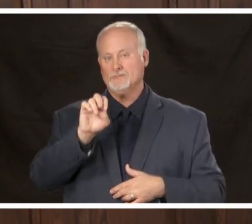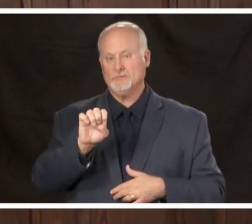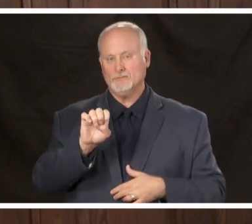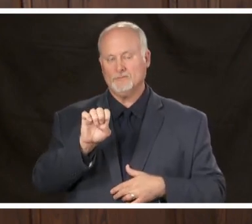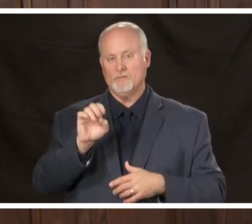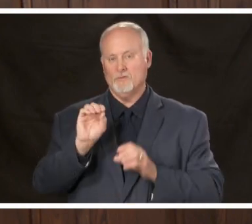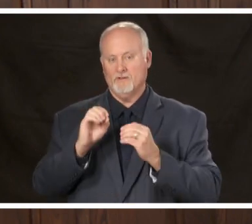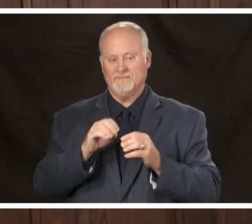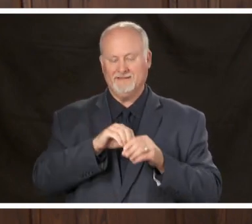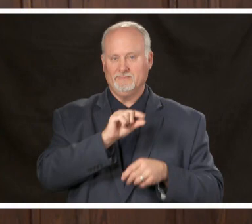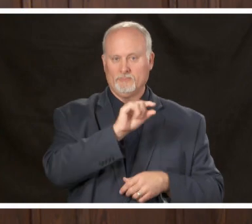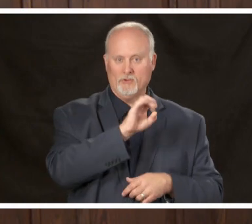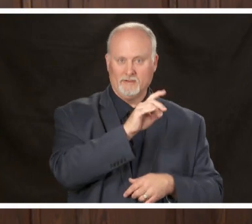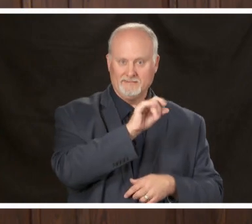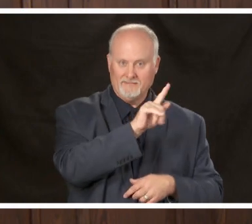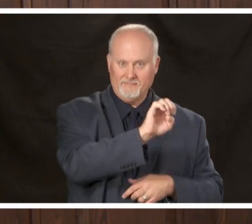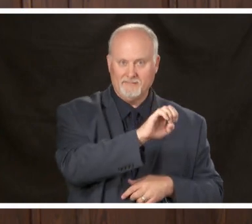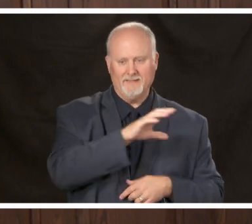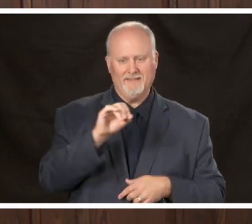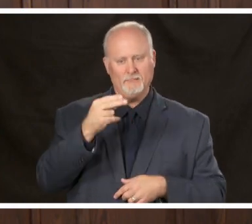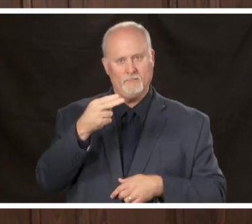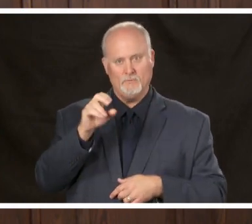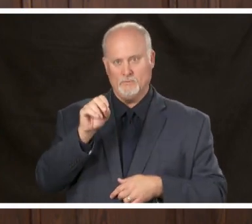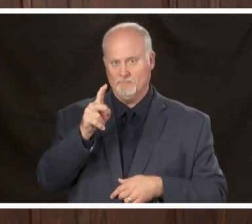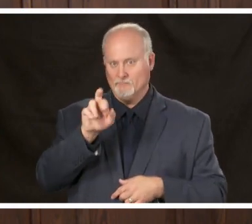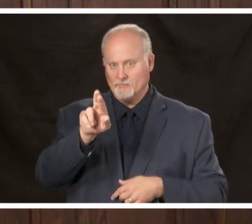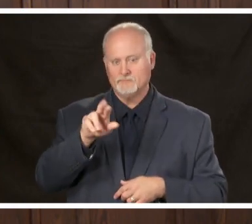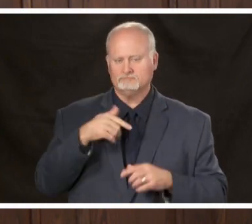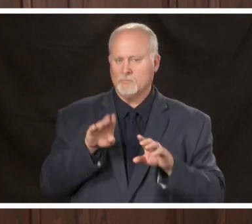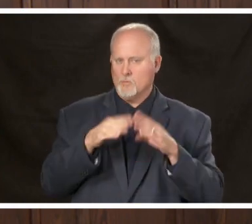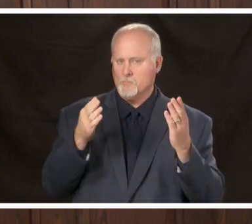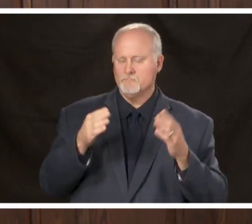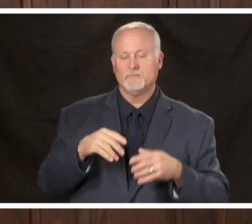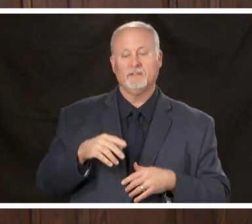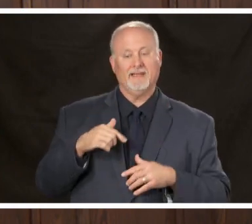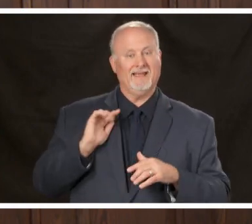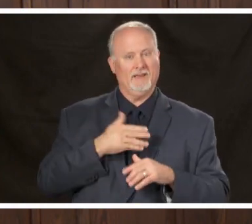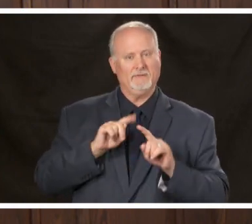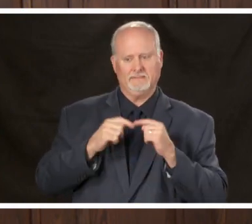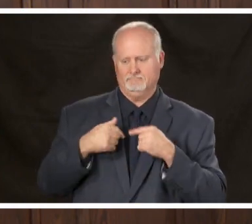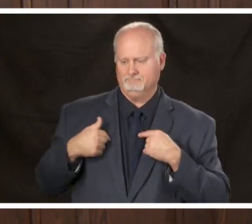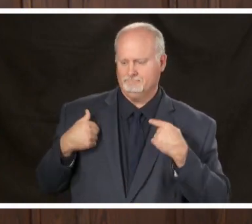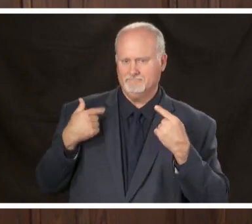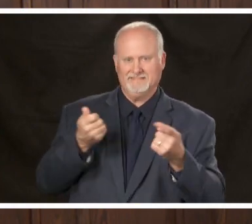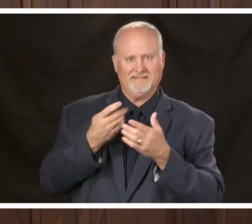and in Hoover over the last three weeks our team has been very very busy in getting